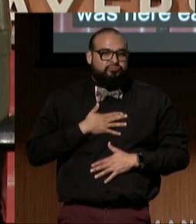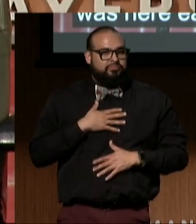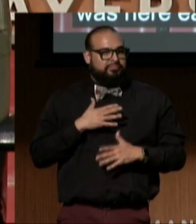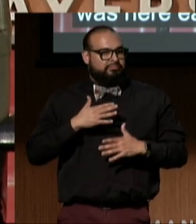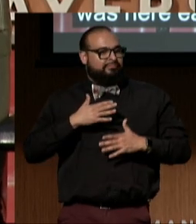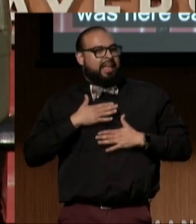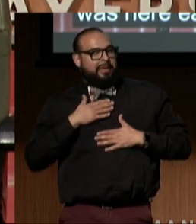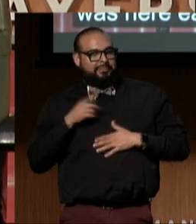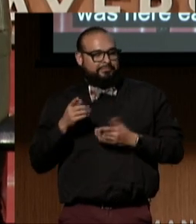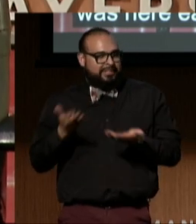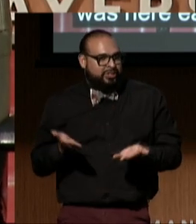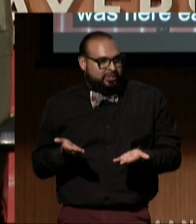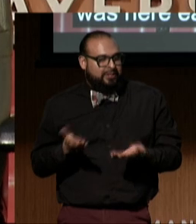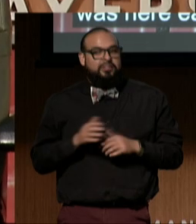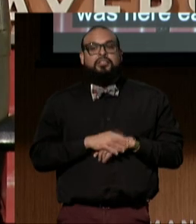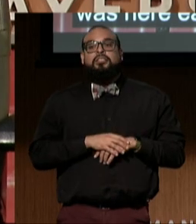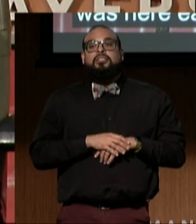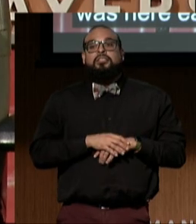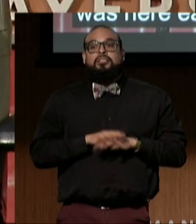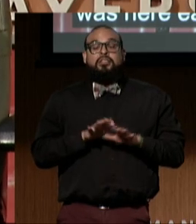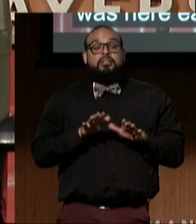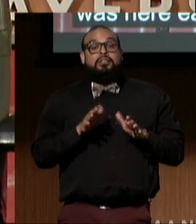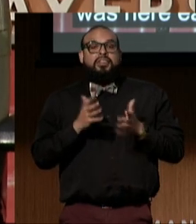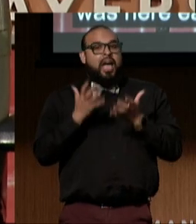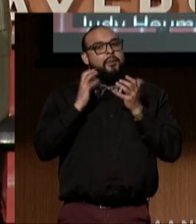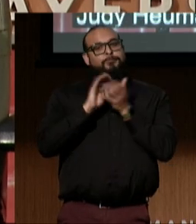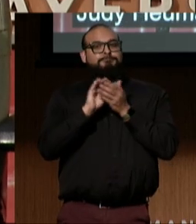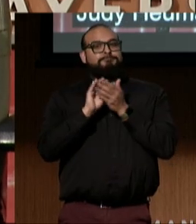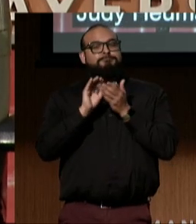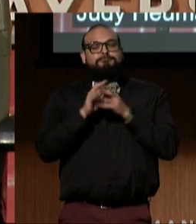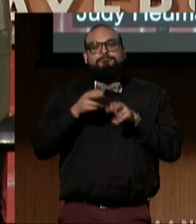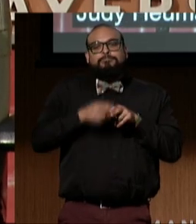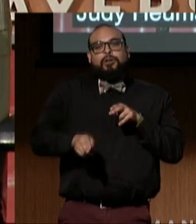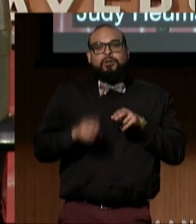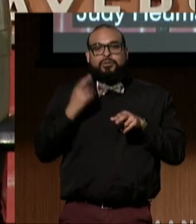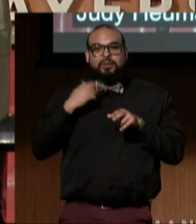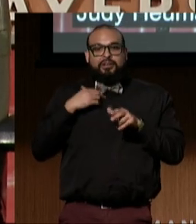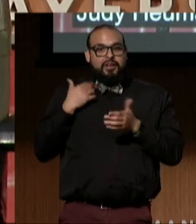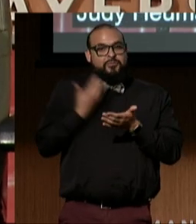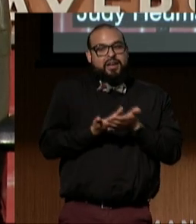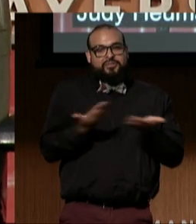So I'm gonna tell you a little bit about what brought me to DREDF, and you'll be learning